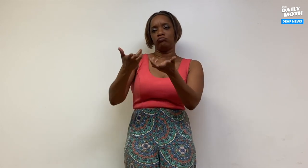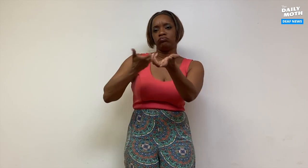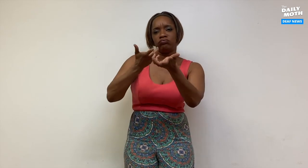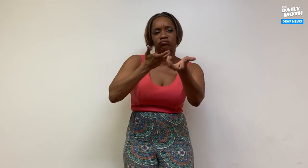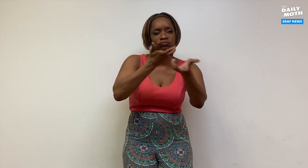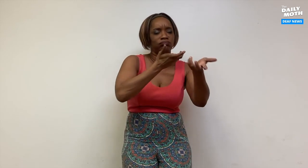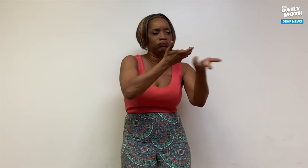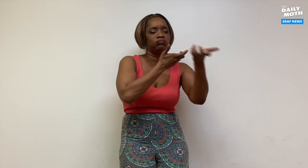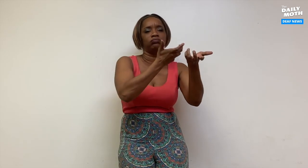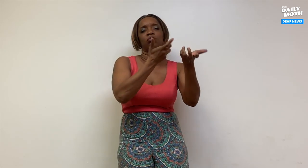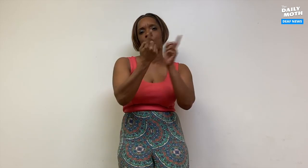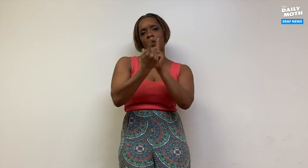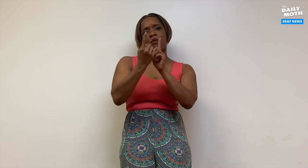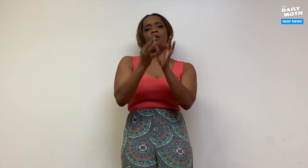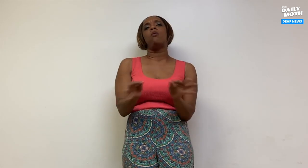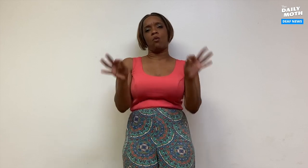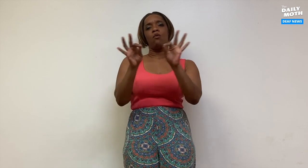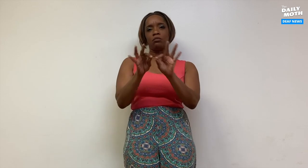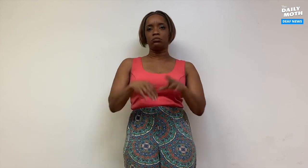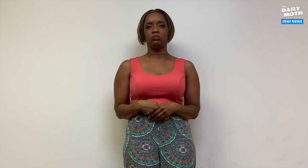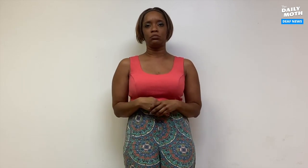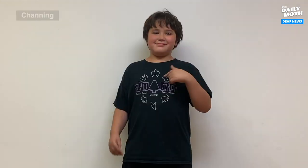to effectively communicate with each one of them.